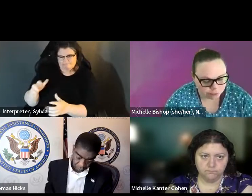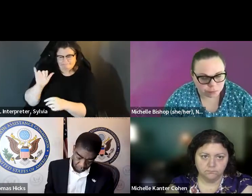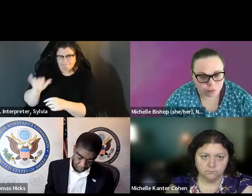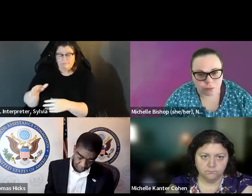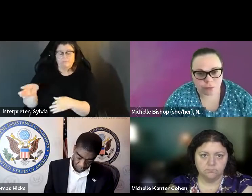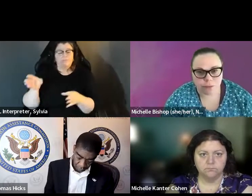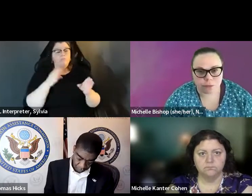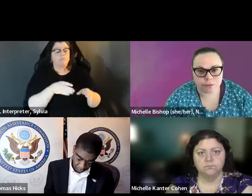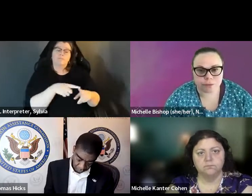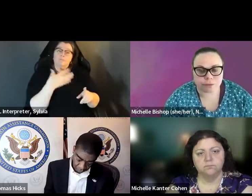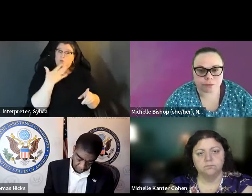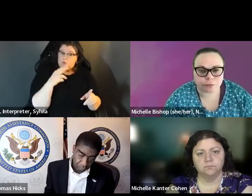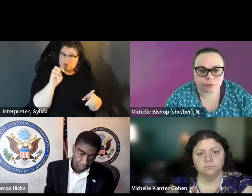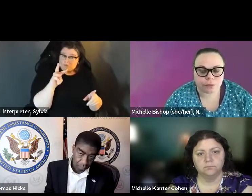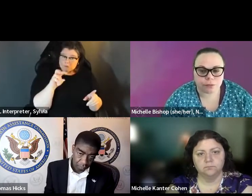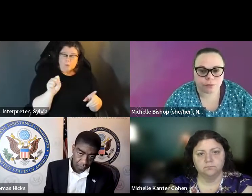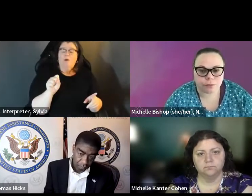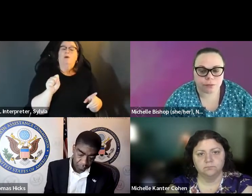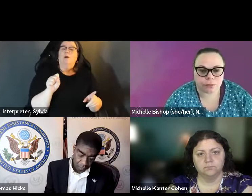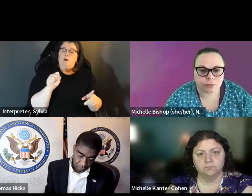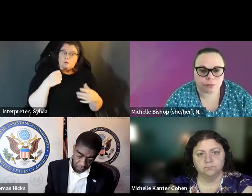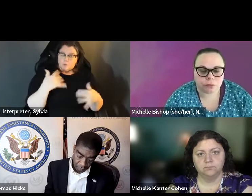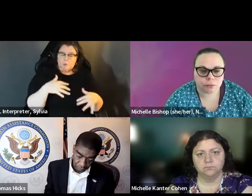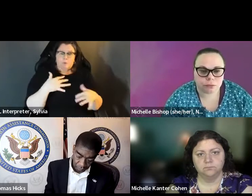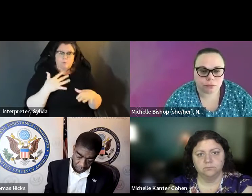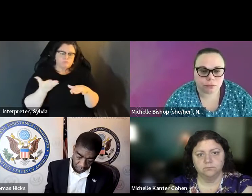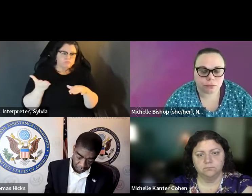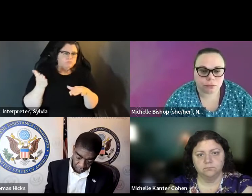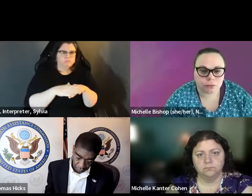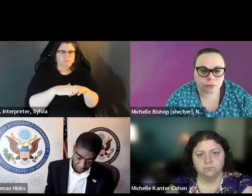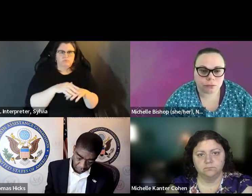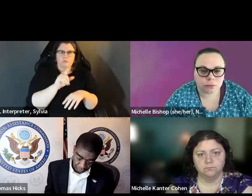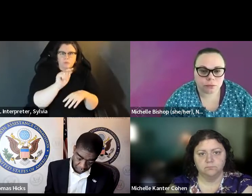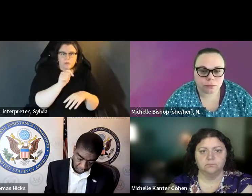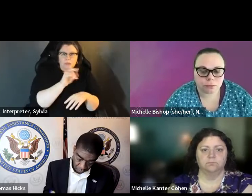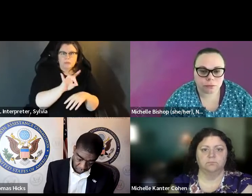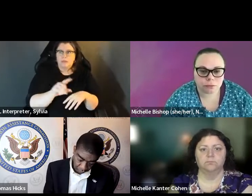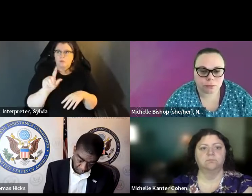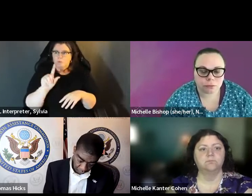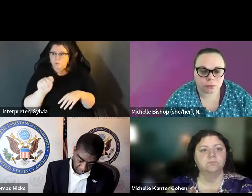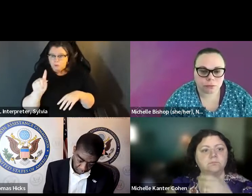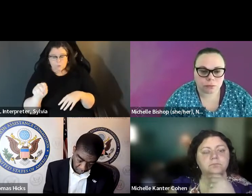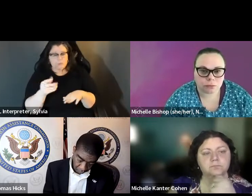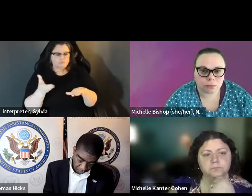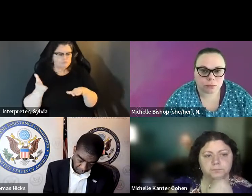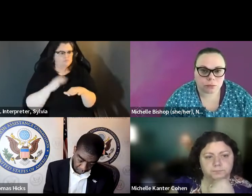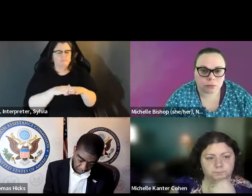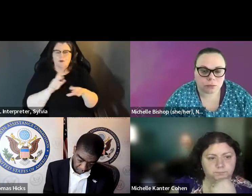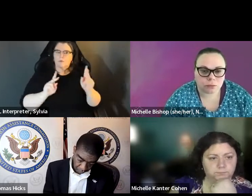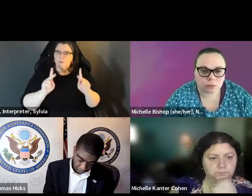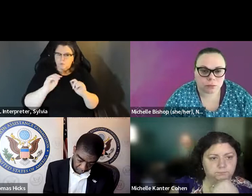You know any of those types of other factors, how they play into the statistics good news is that there was a surge in turnout among people the good news is that there was a search and turn out among people with disabilities in 2,018 and twenty-twenty, with the general population.